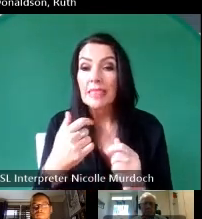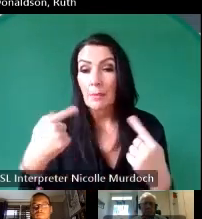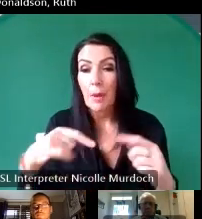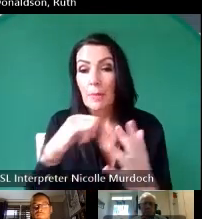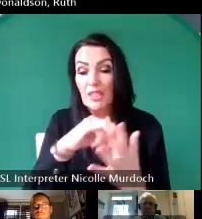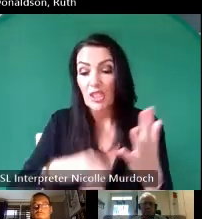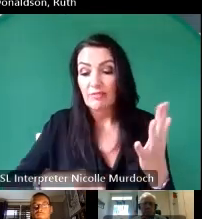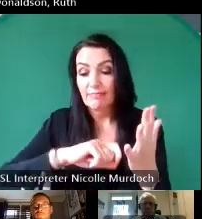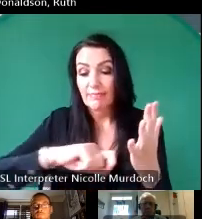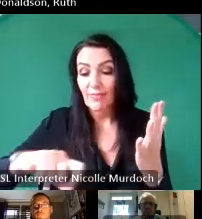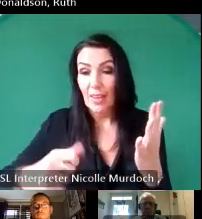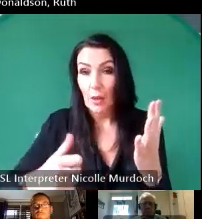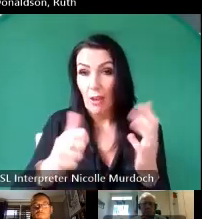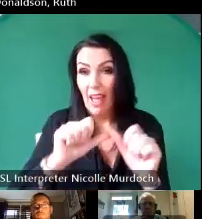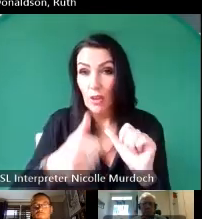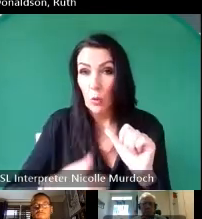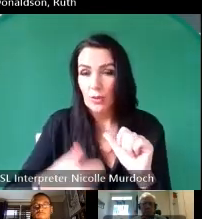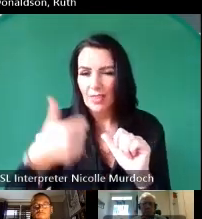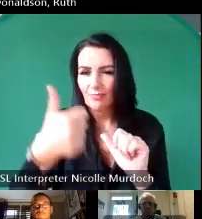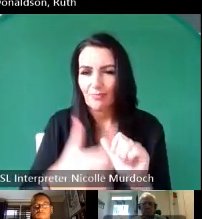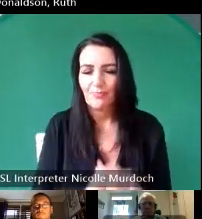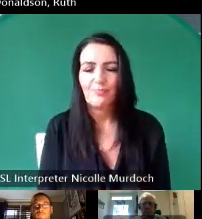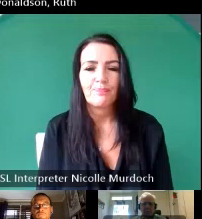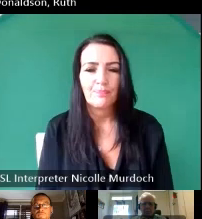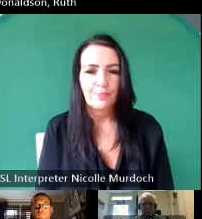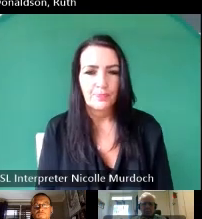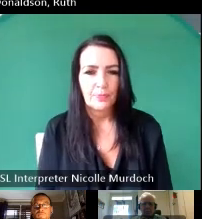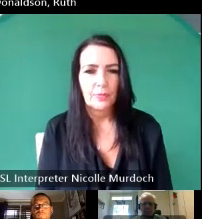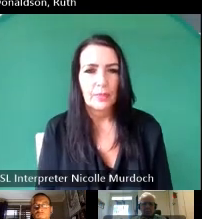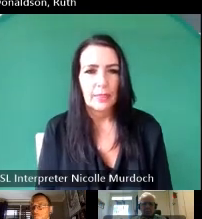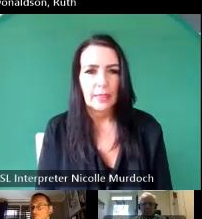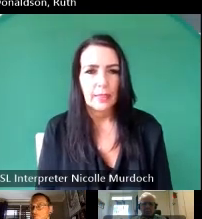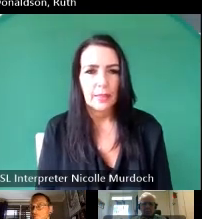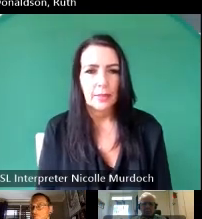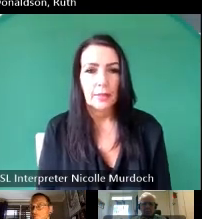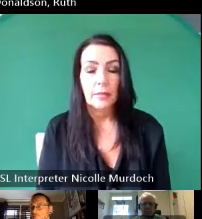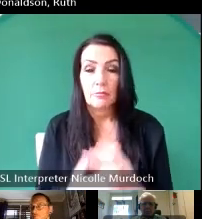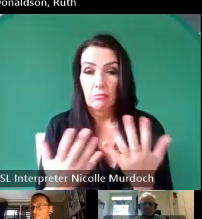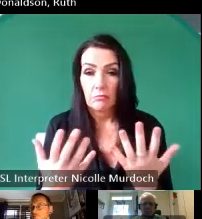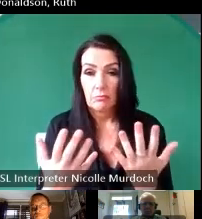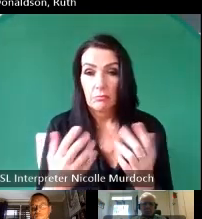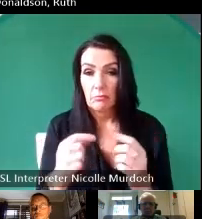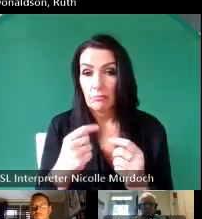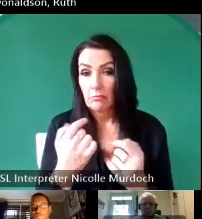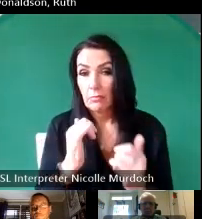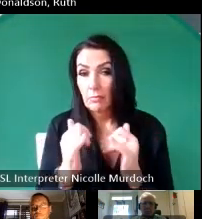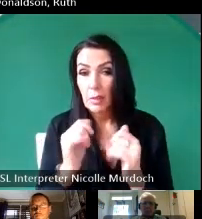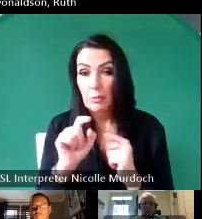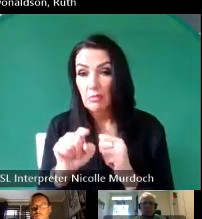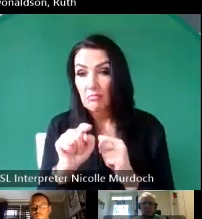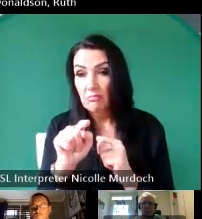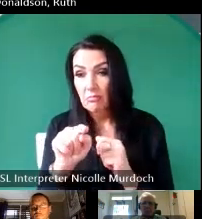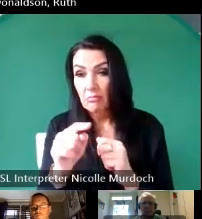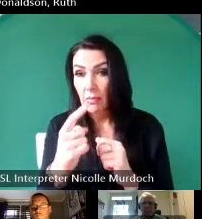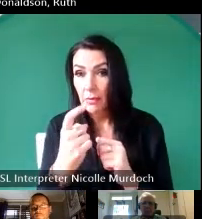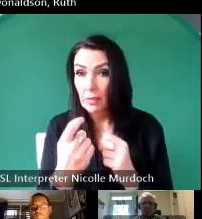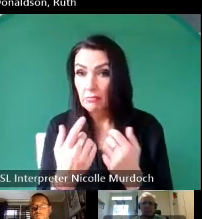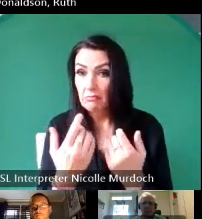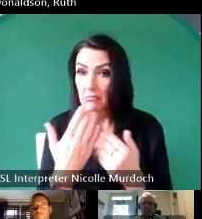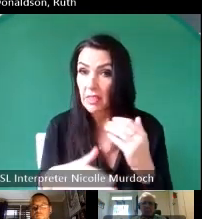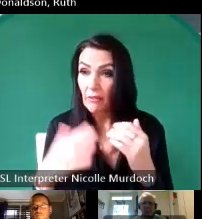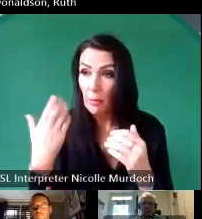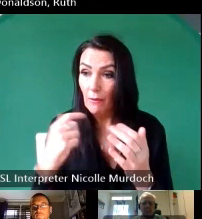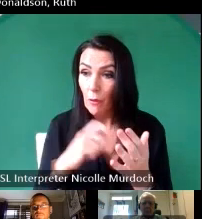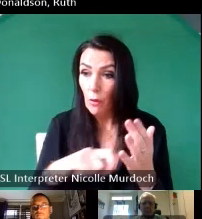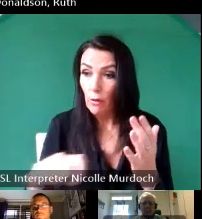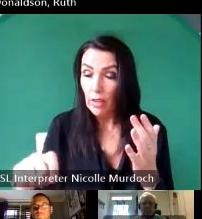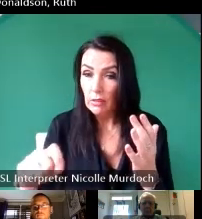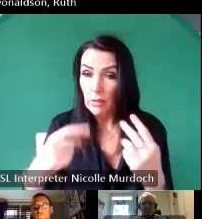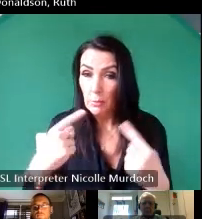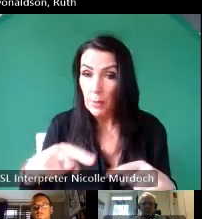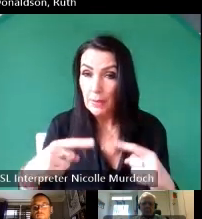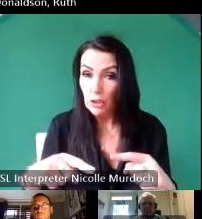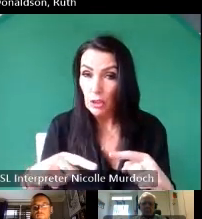okay and um perhaps that's something which for you would would be quite new well I would say